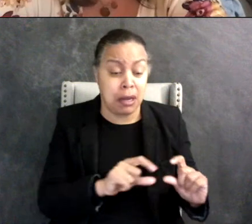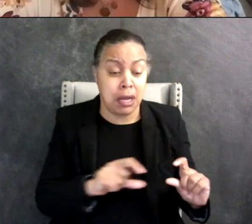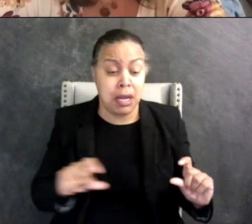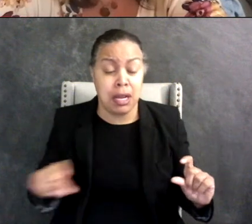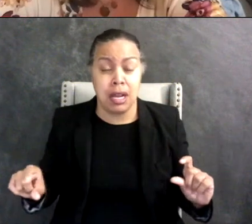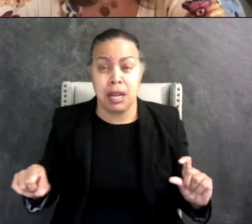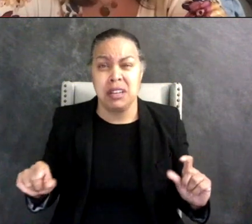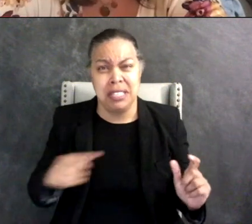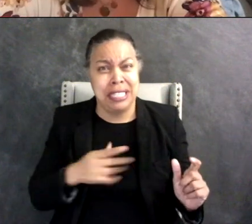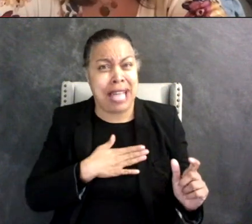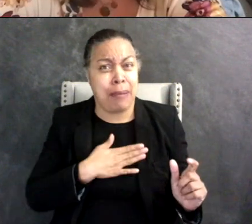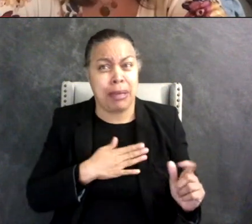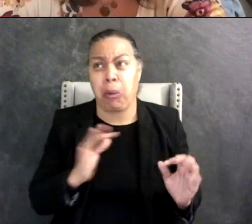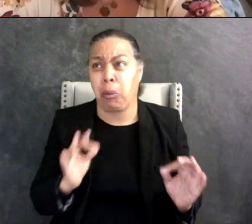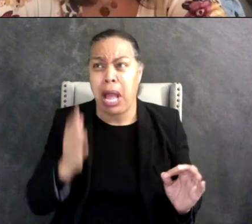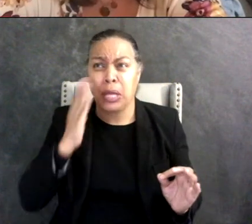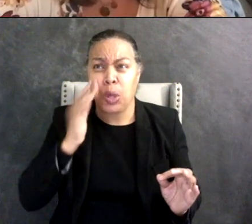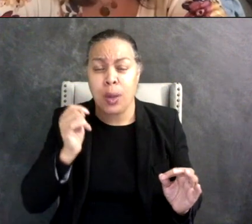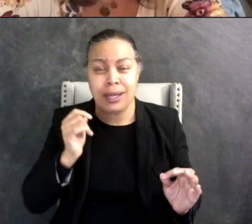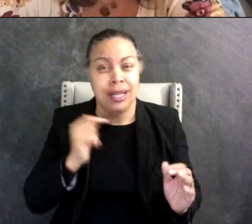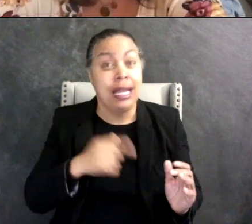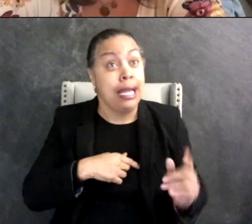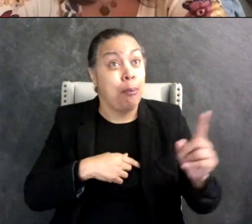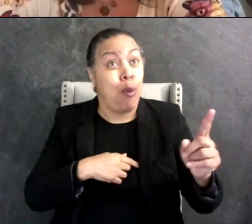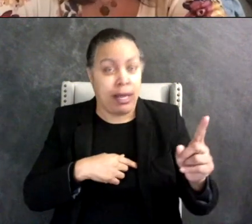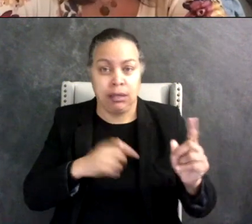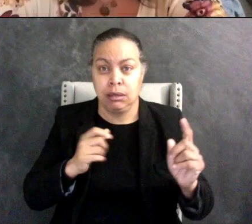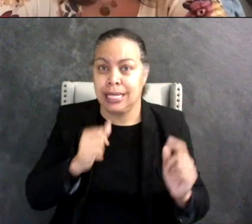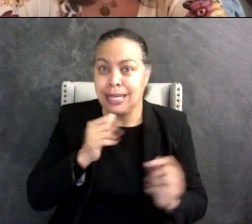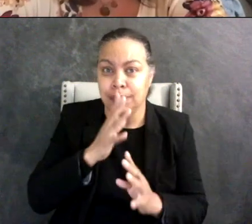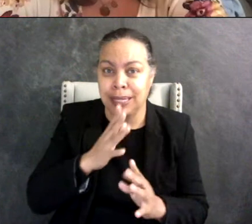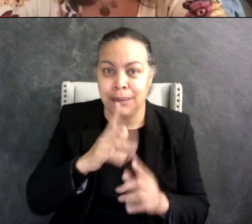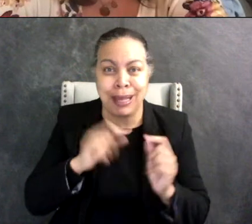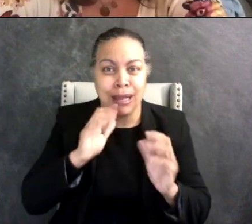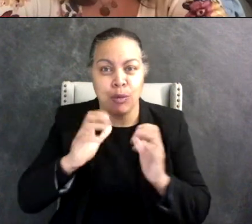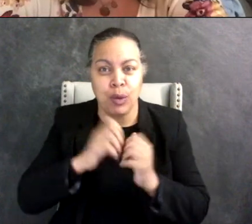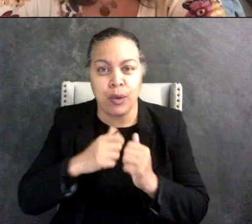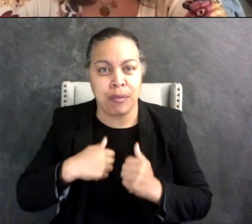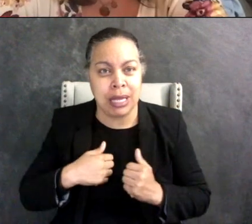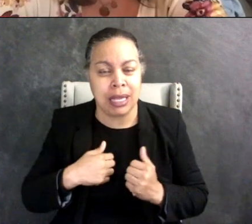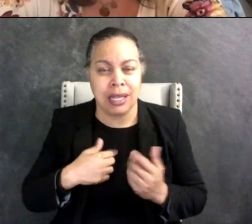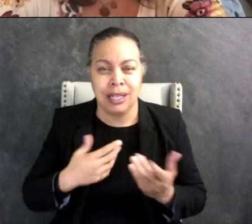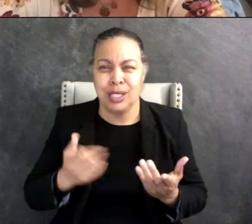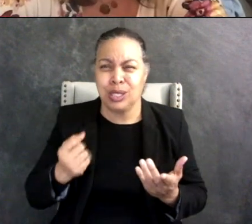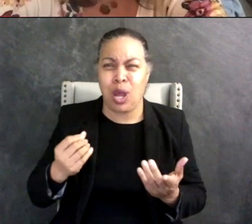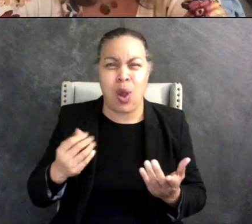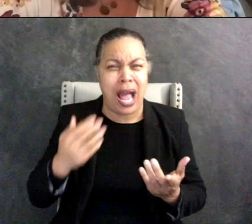it but they're communicating with me, I know my child loves me. In their own way they're putting their foot on my knee or whatever it is that they do, they don't have